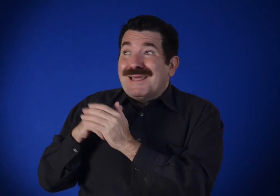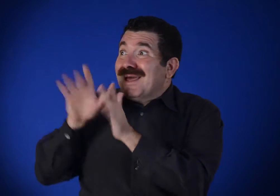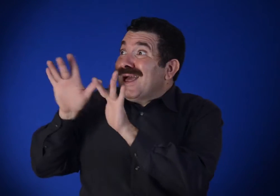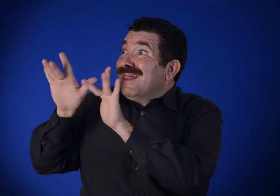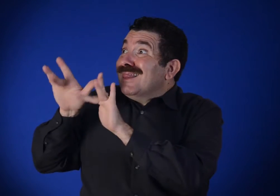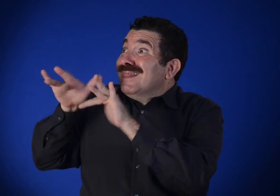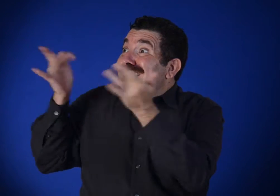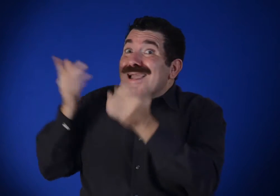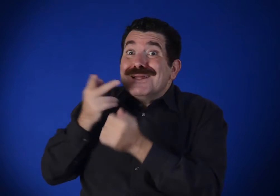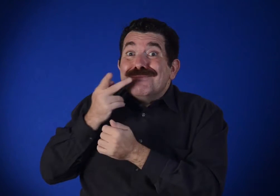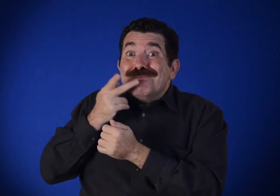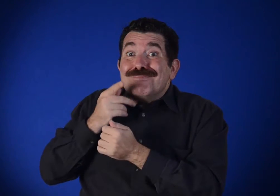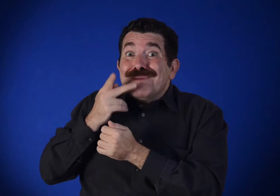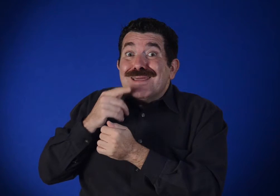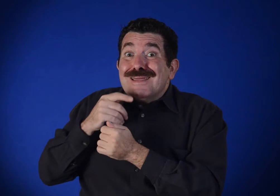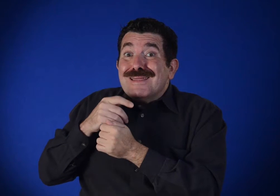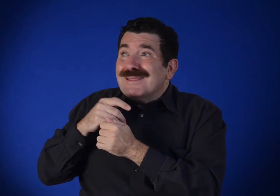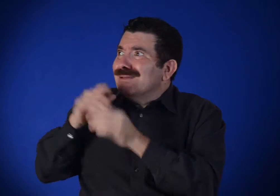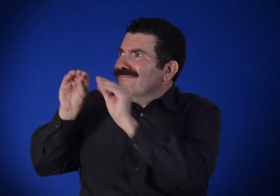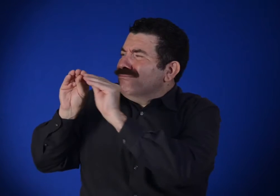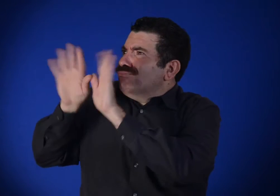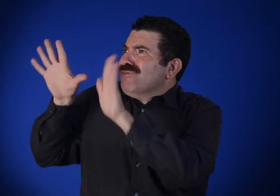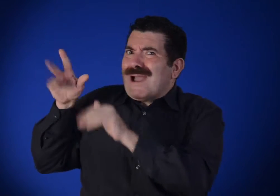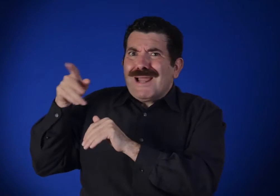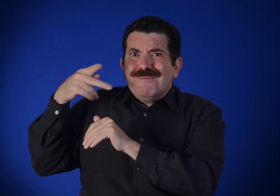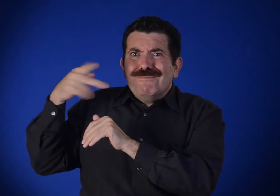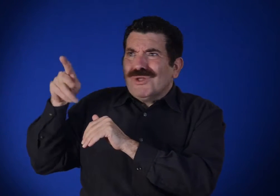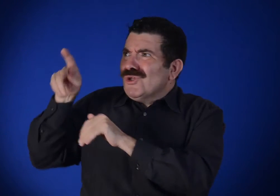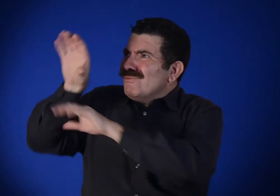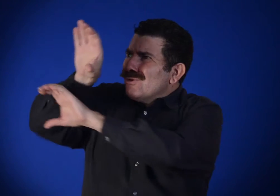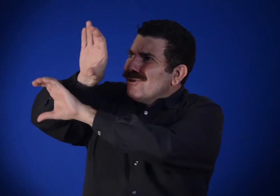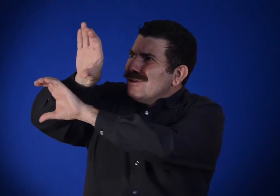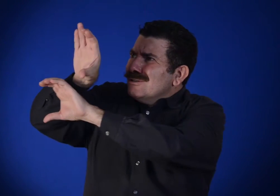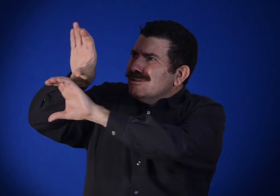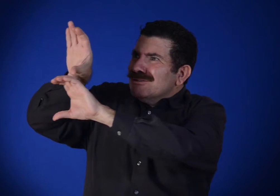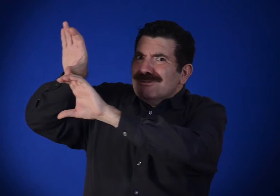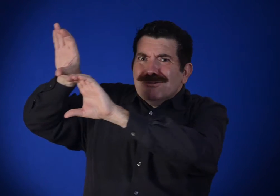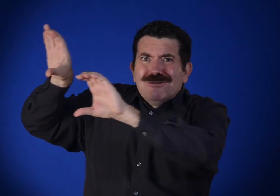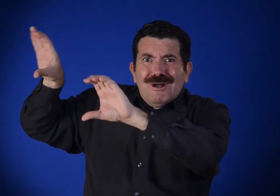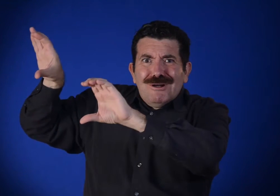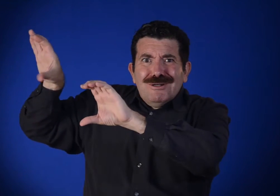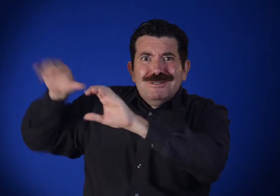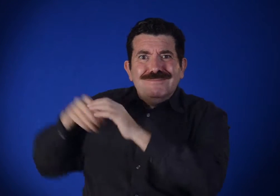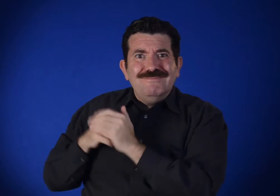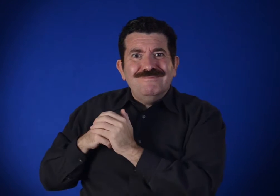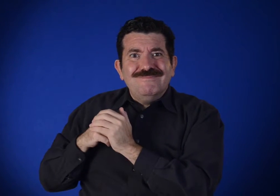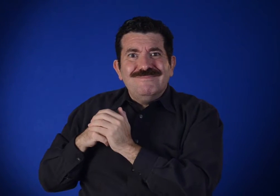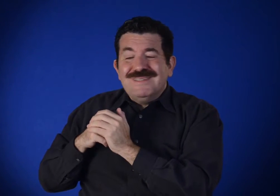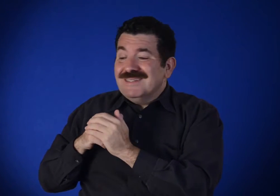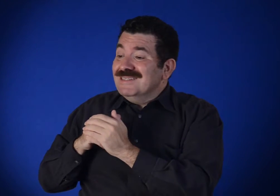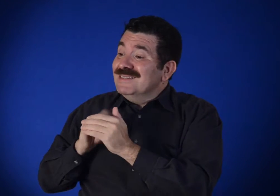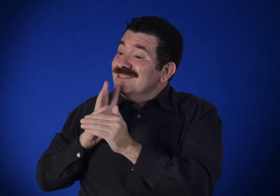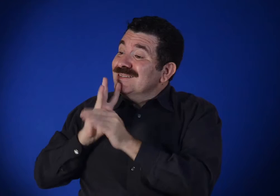with areas of light pink and bright purple,